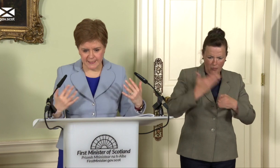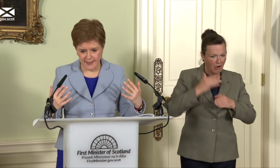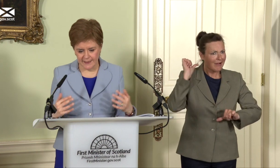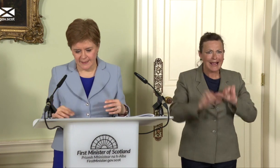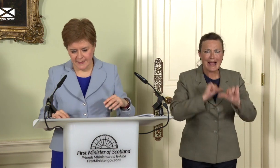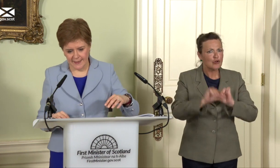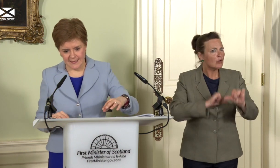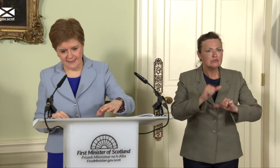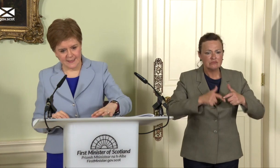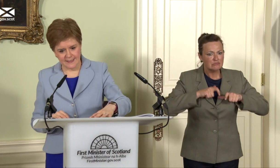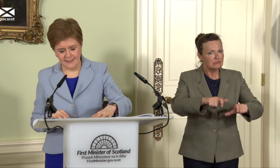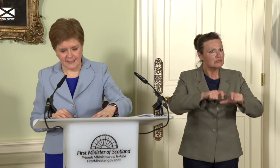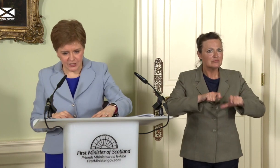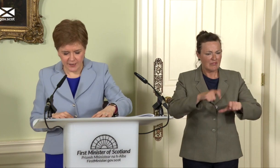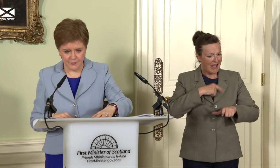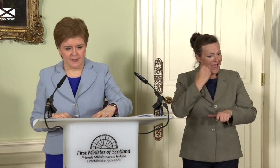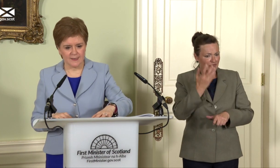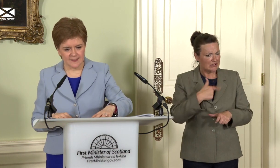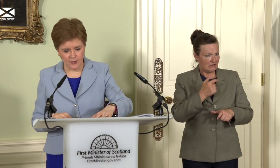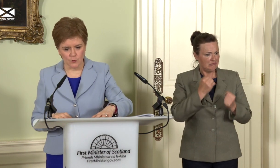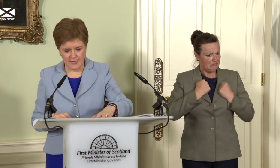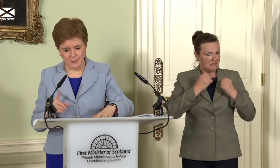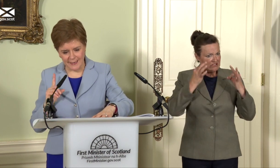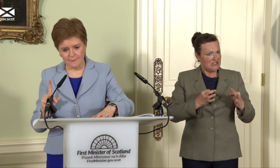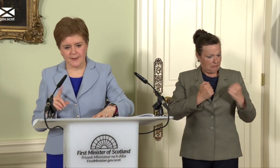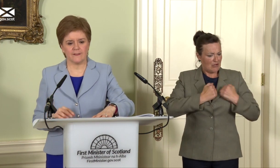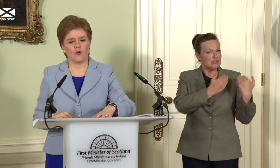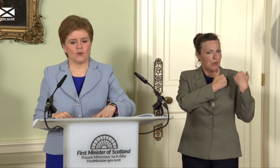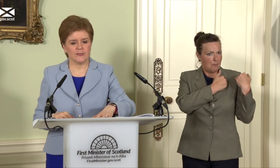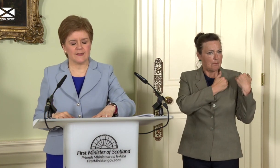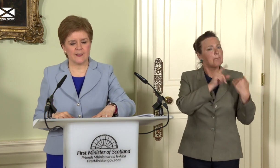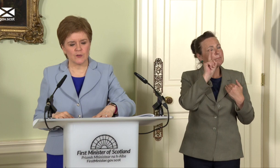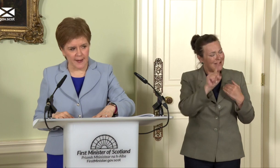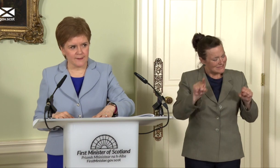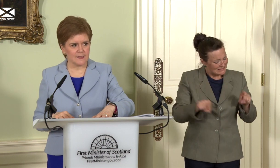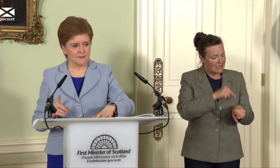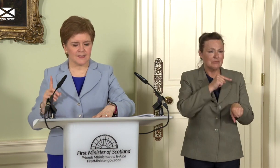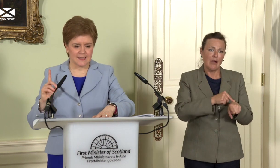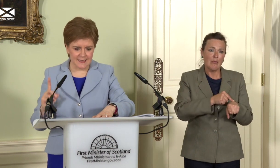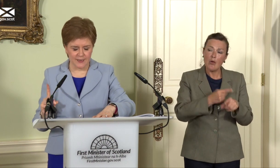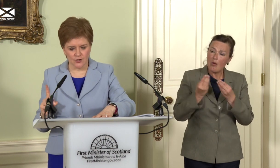I take seriously each and every single day, but giving Scotland the alternative to a continued